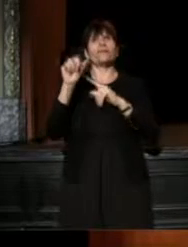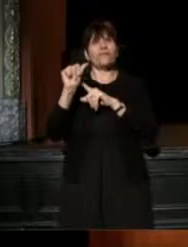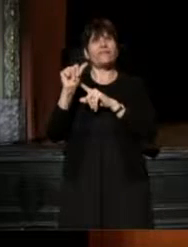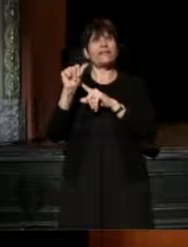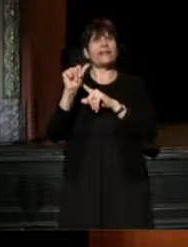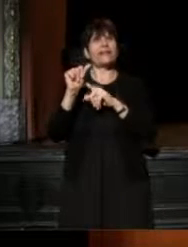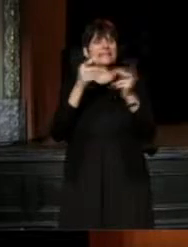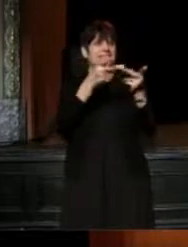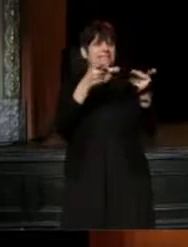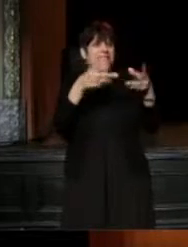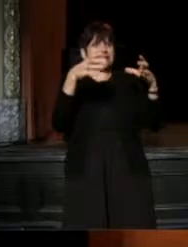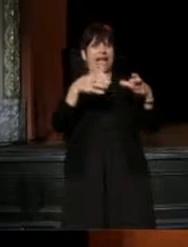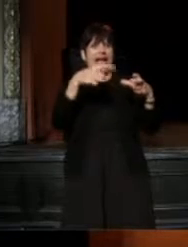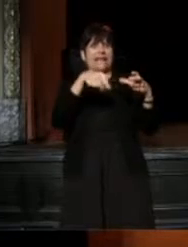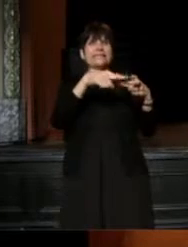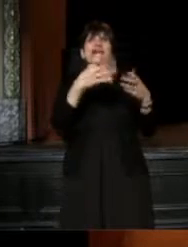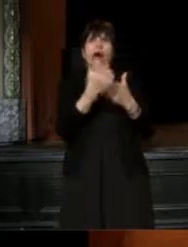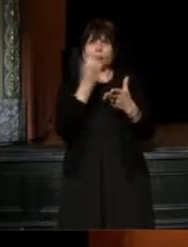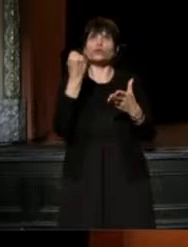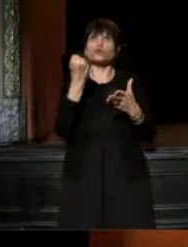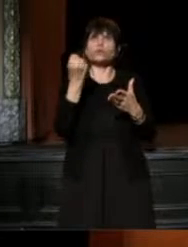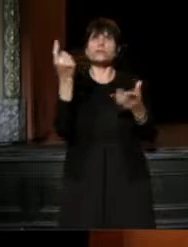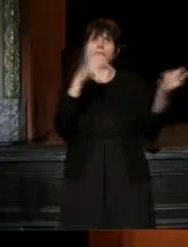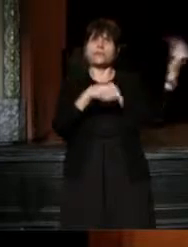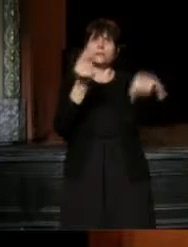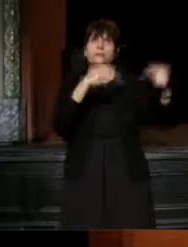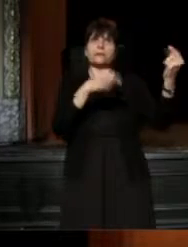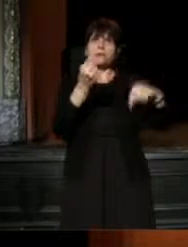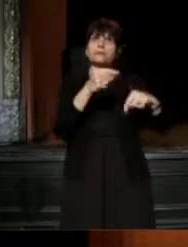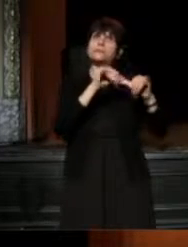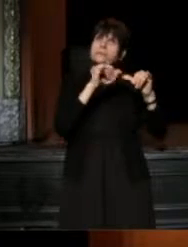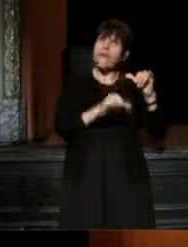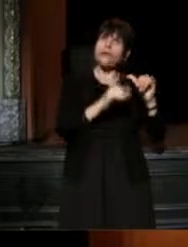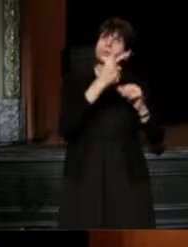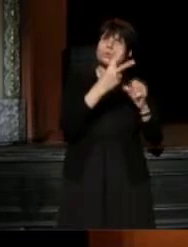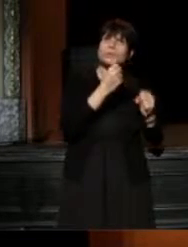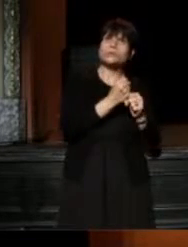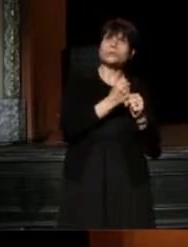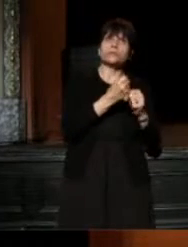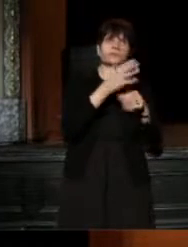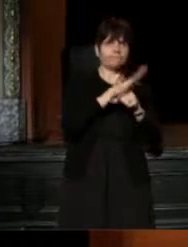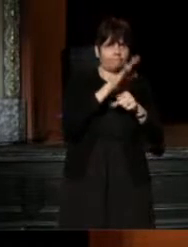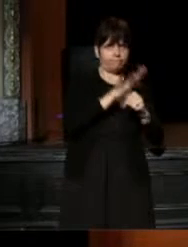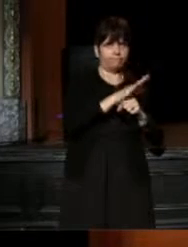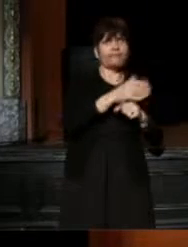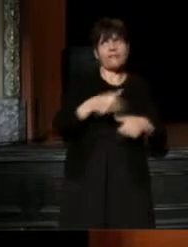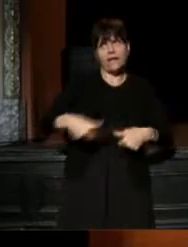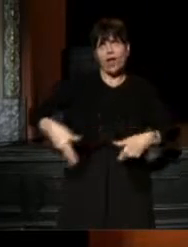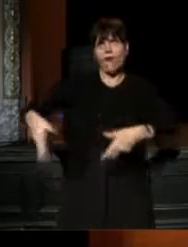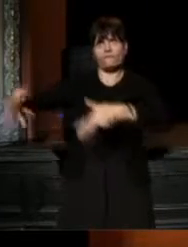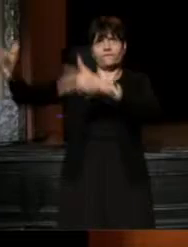Is a site and an opportunity to let them be a part of this practice.